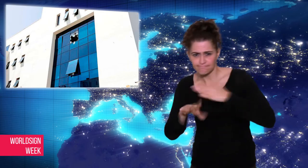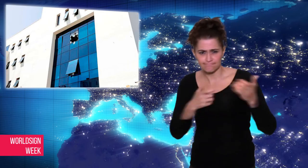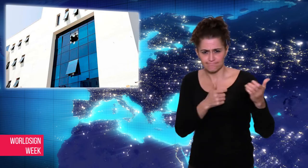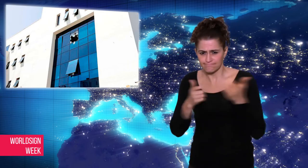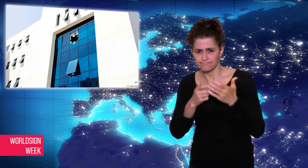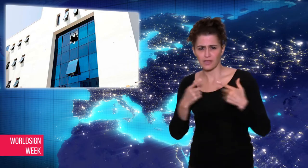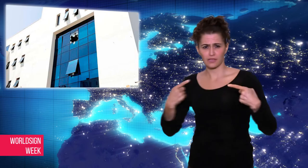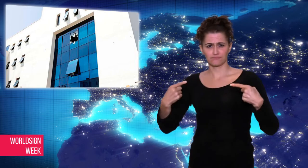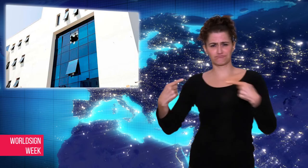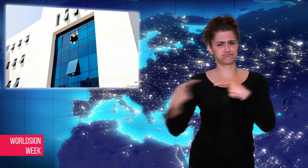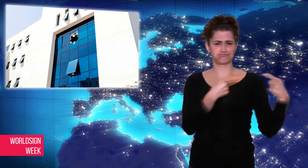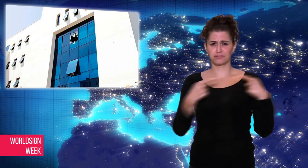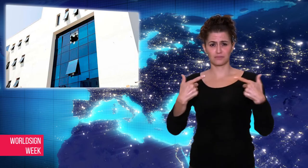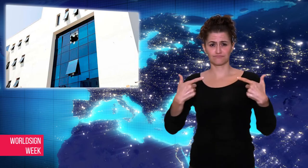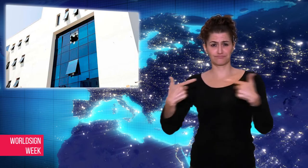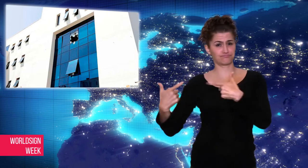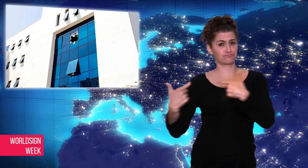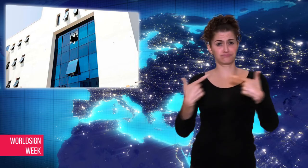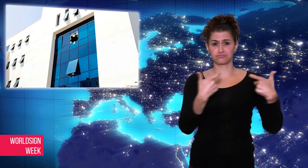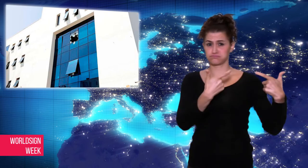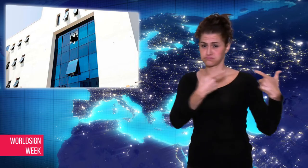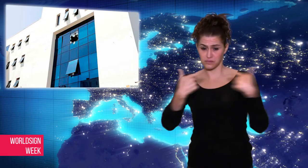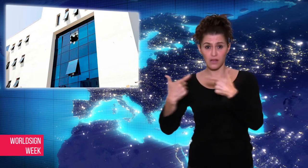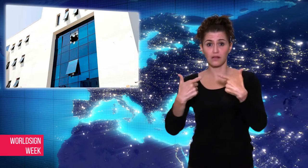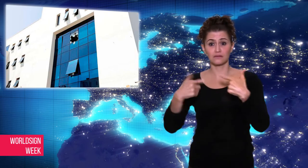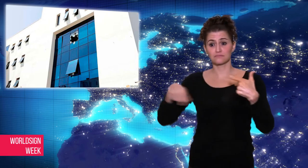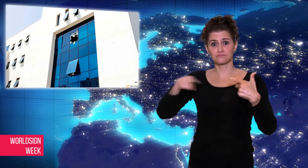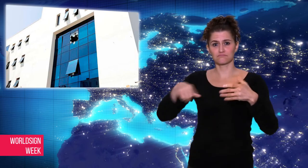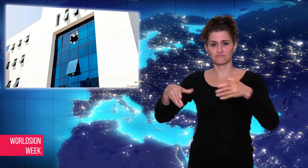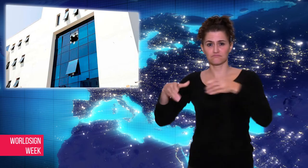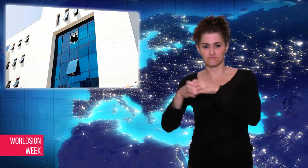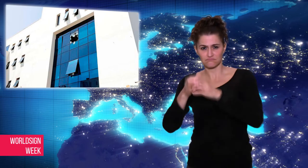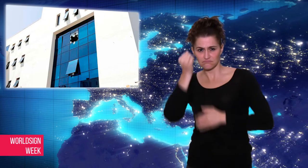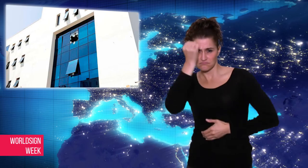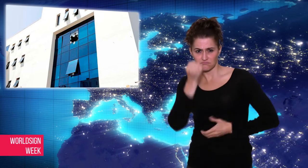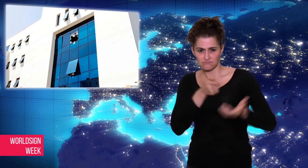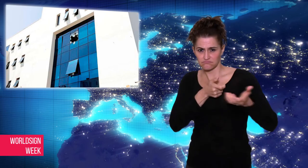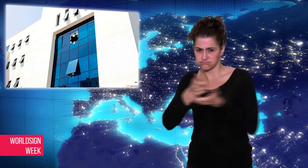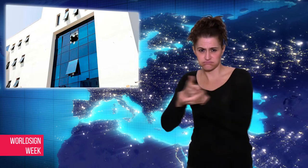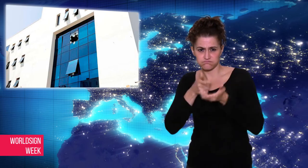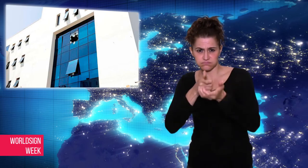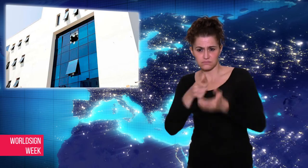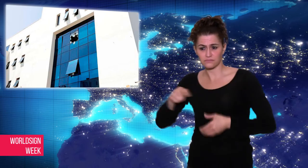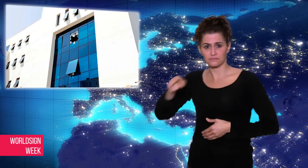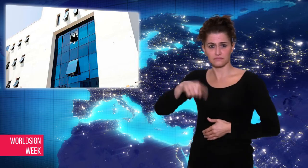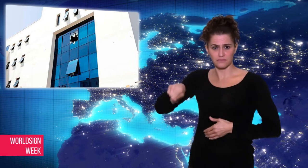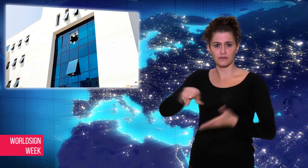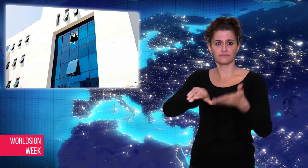killed and ten wounded. The security